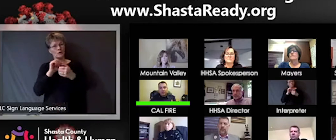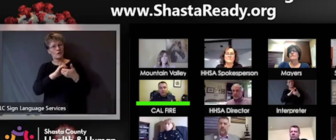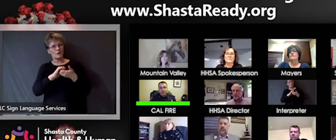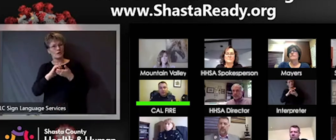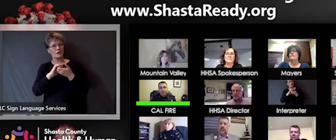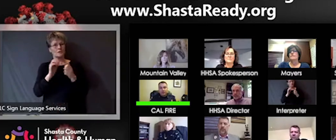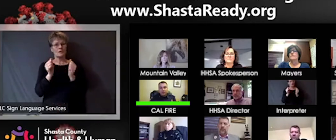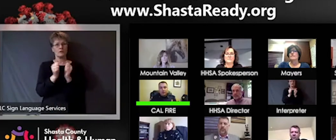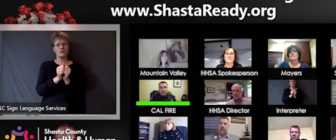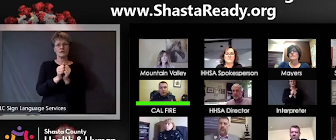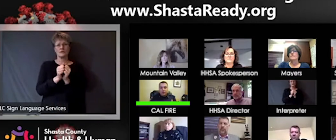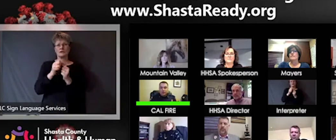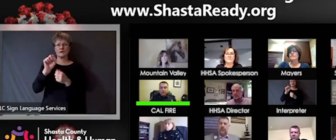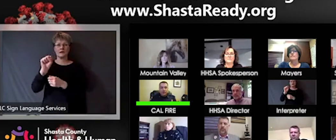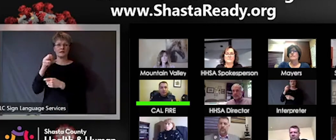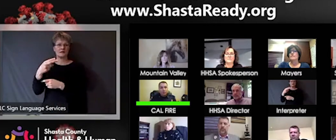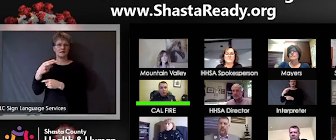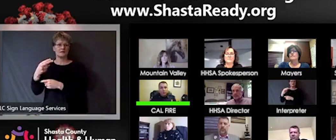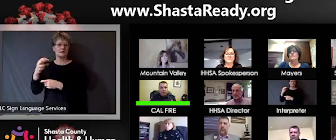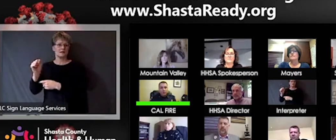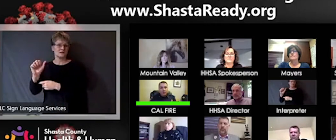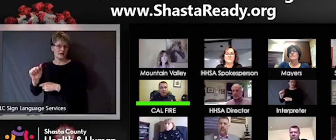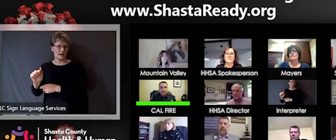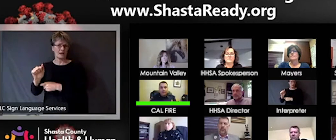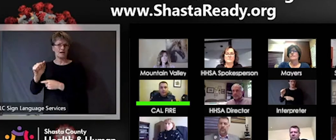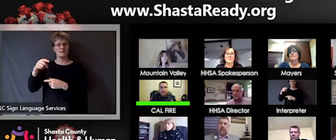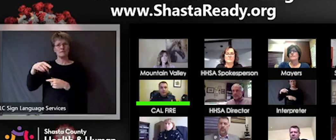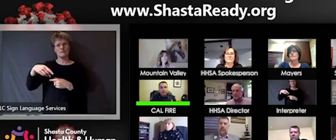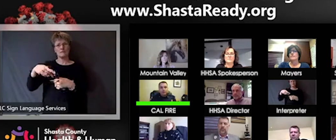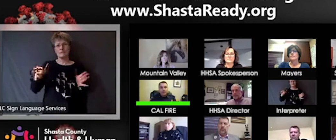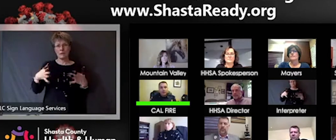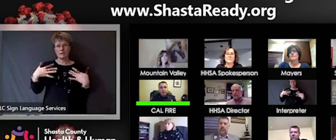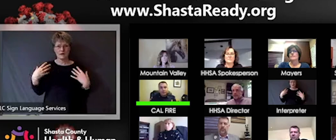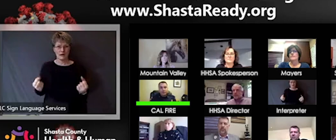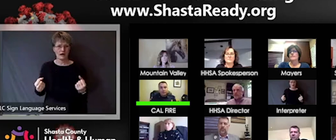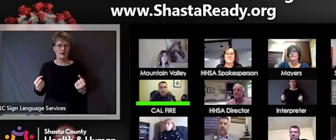Public Health is really in a support mode for the emergency management in the